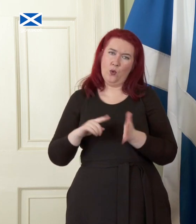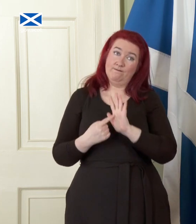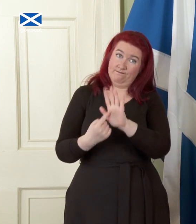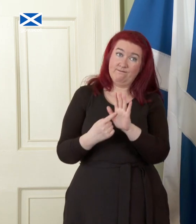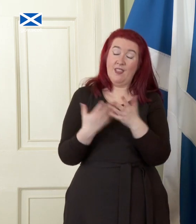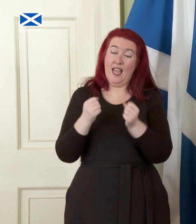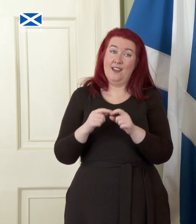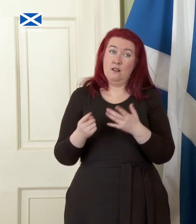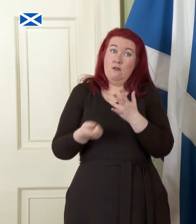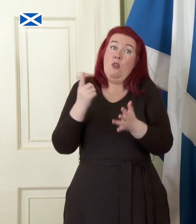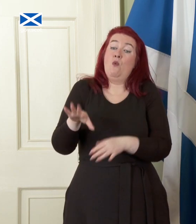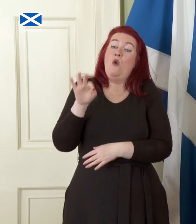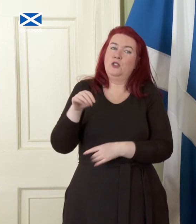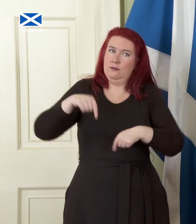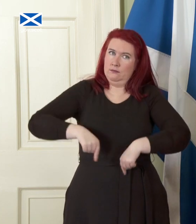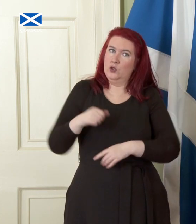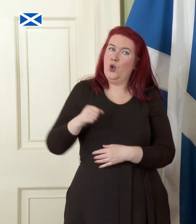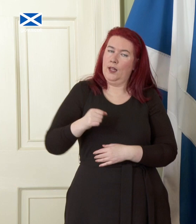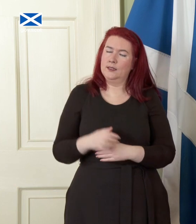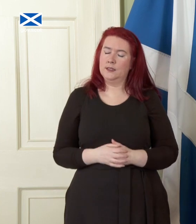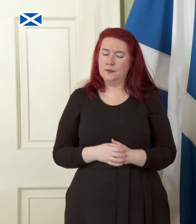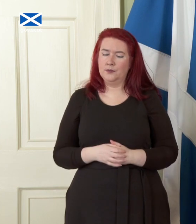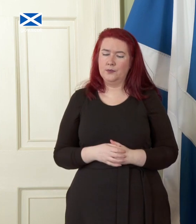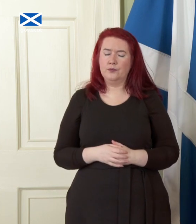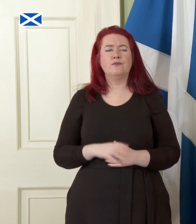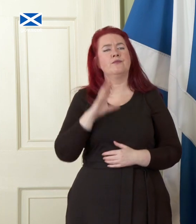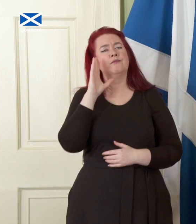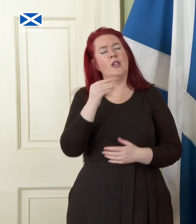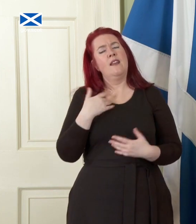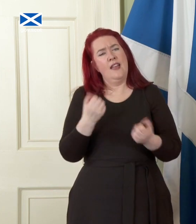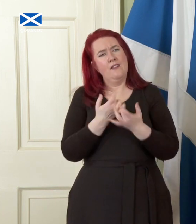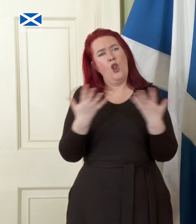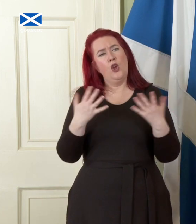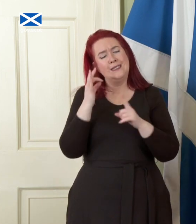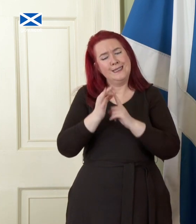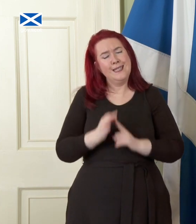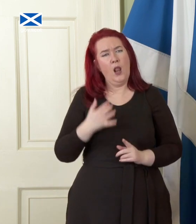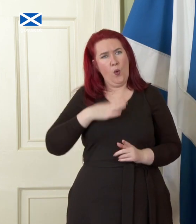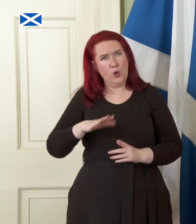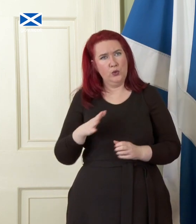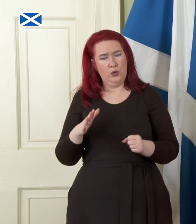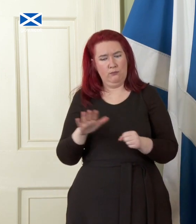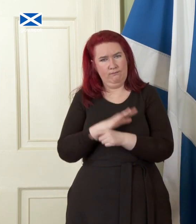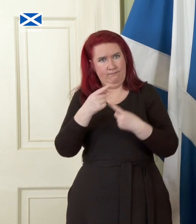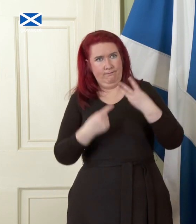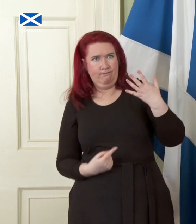for Scotland. Now, I have a lot of detail that I want to cover today so I would ask people,